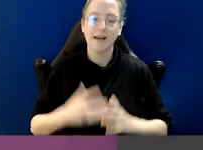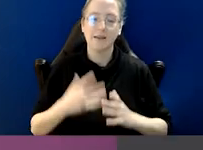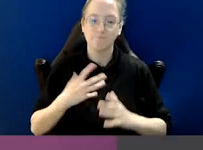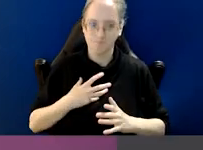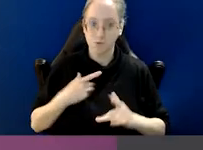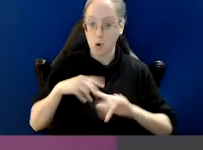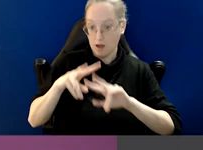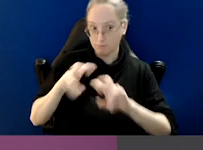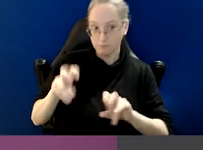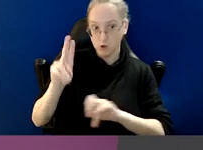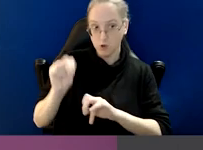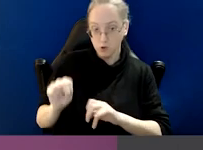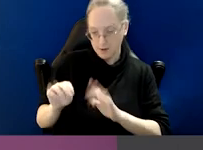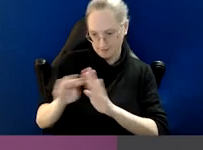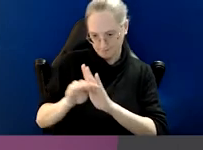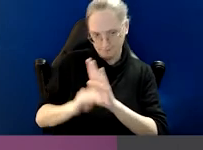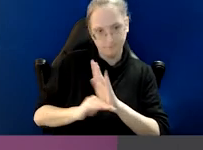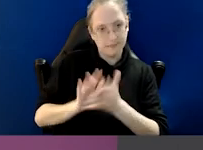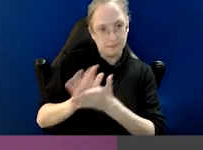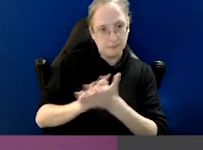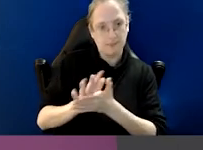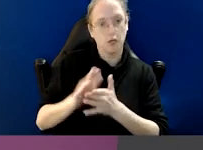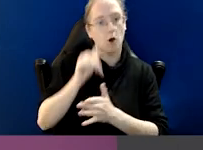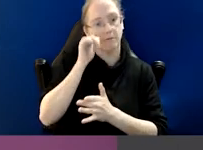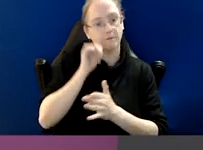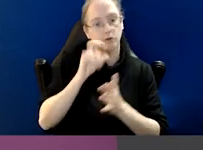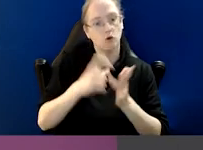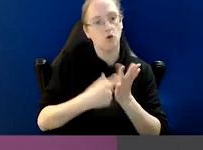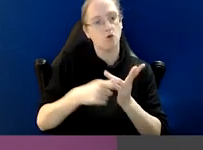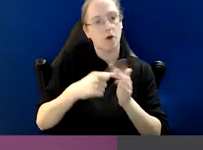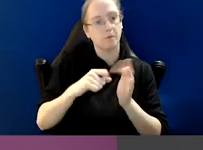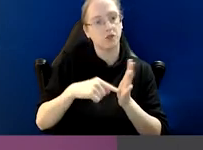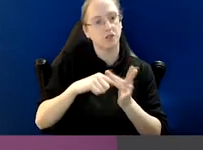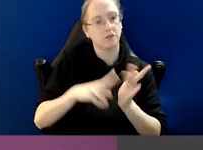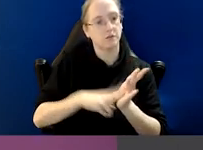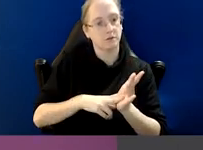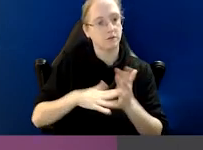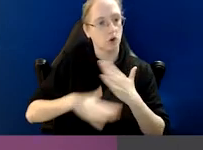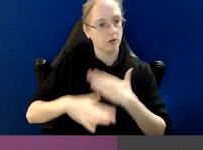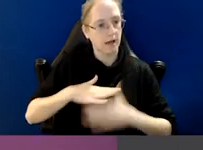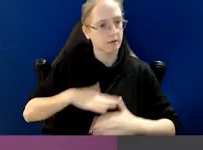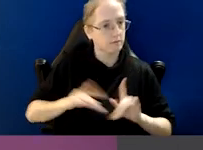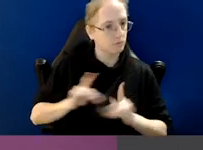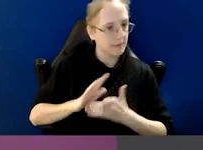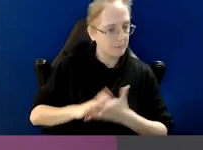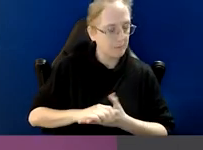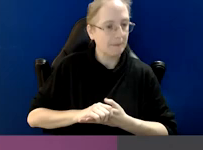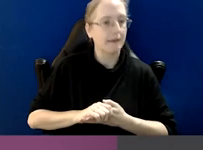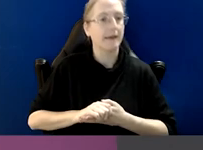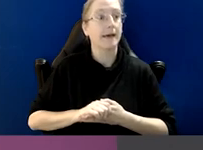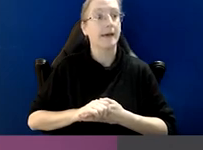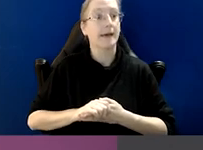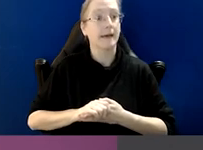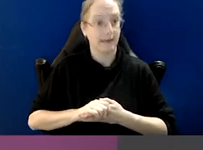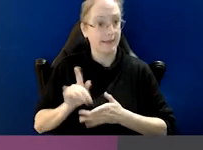I had a quick look to see how that deals with the definition of corrupt conduct and interestingly it doesn't.